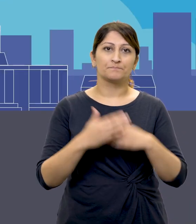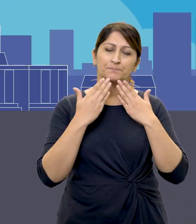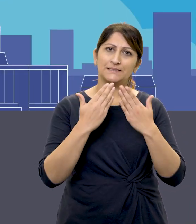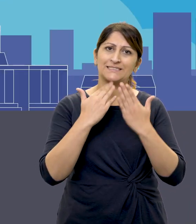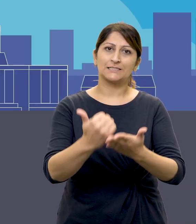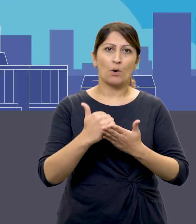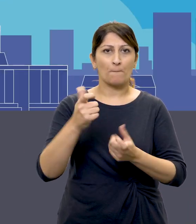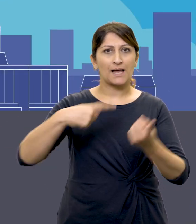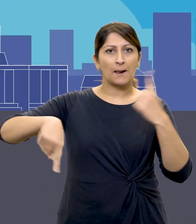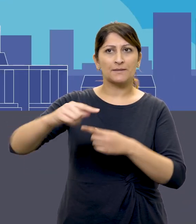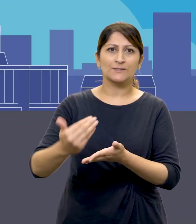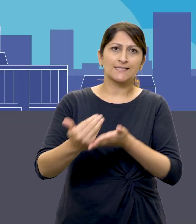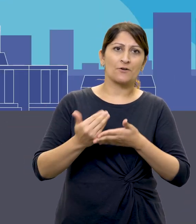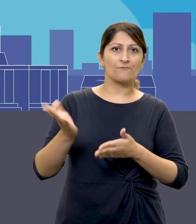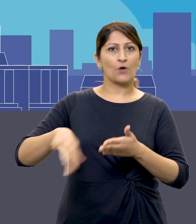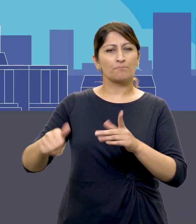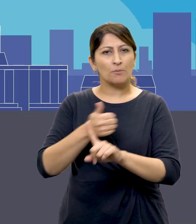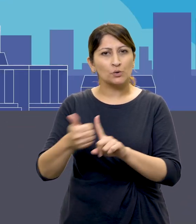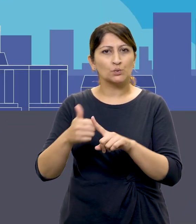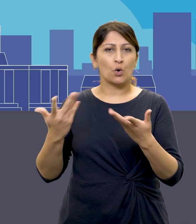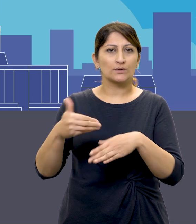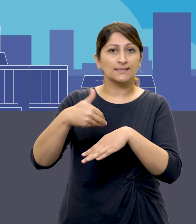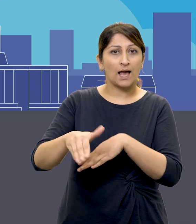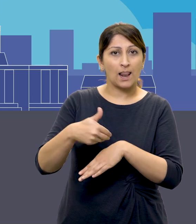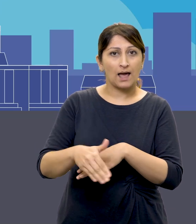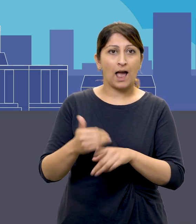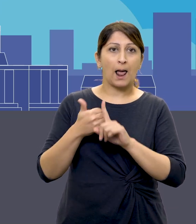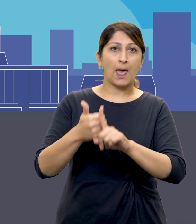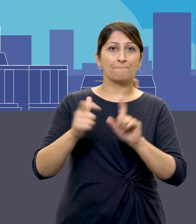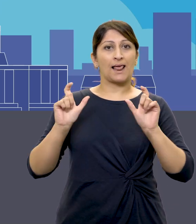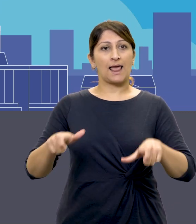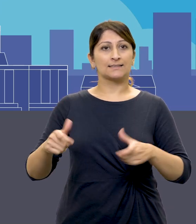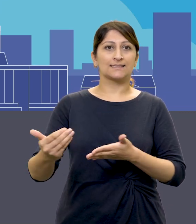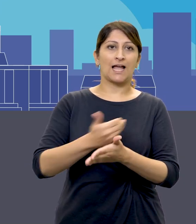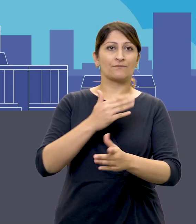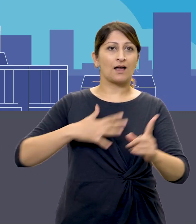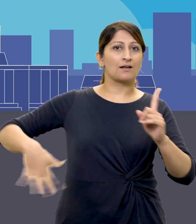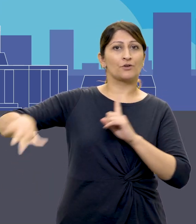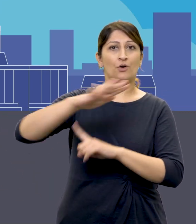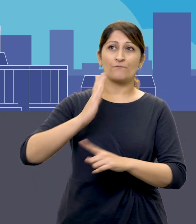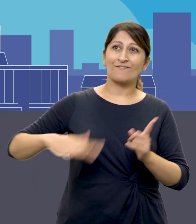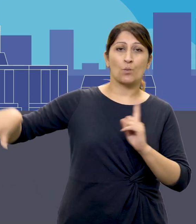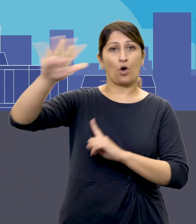support people to be safe from abuse and neglect and help make Leeds a safe place for everyone.